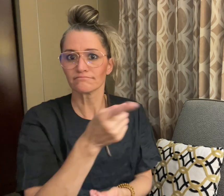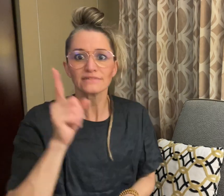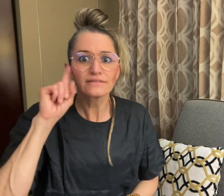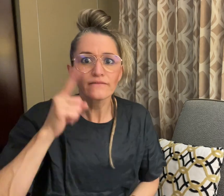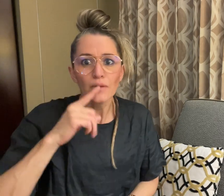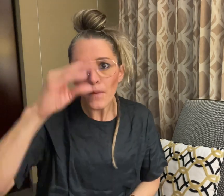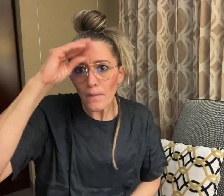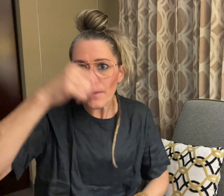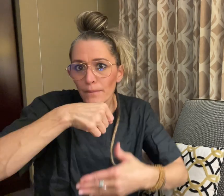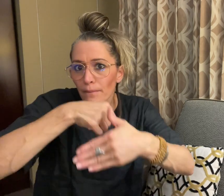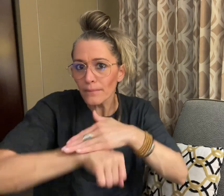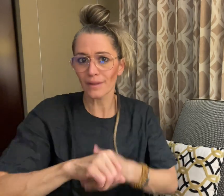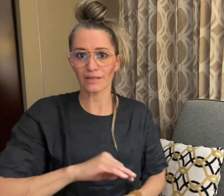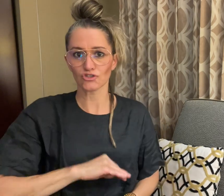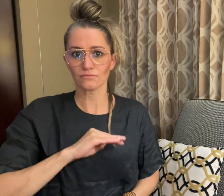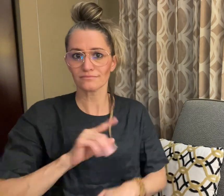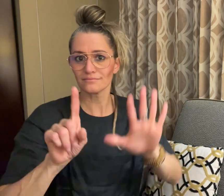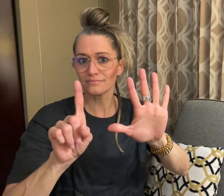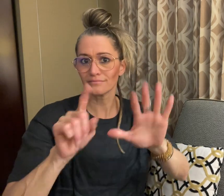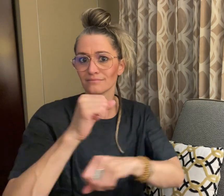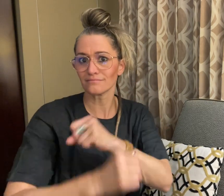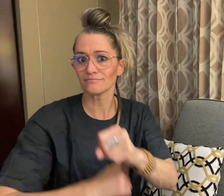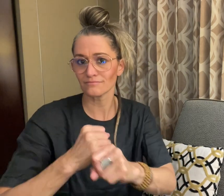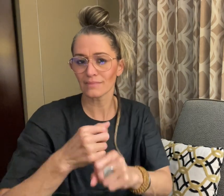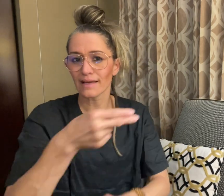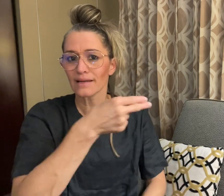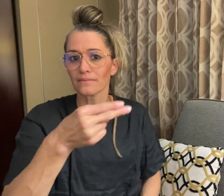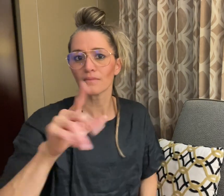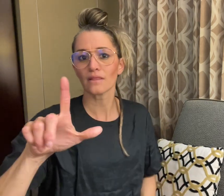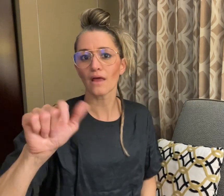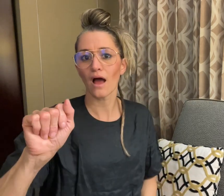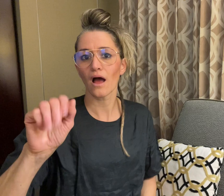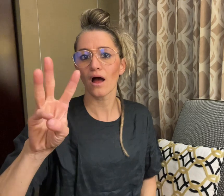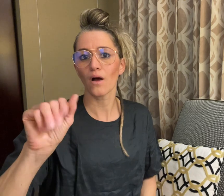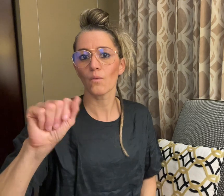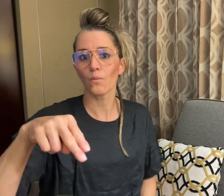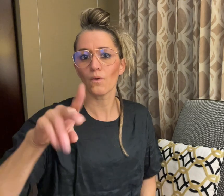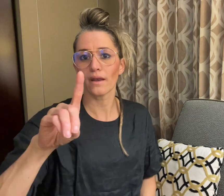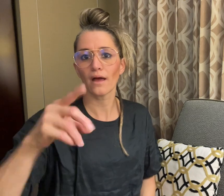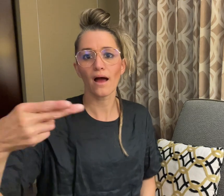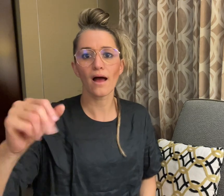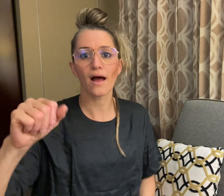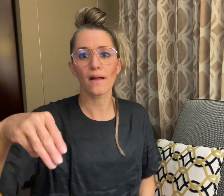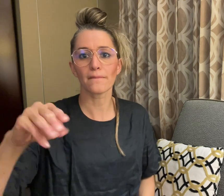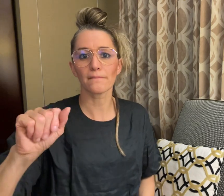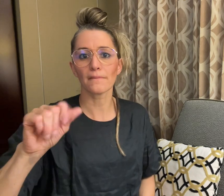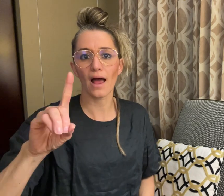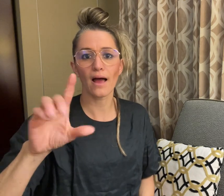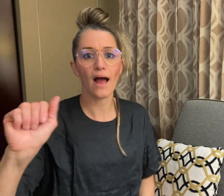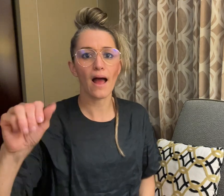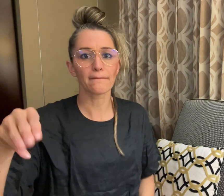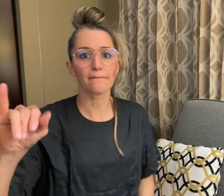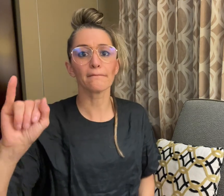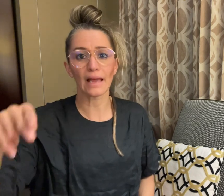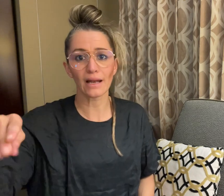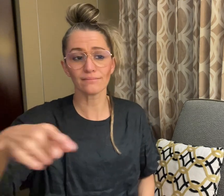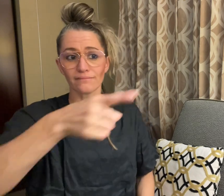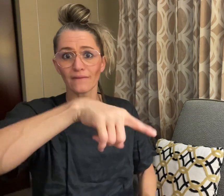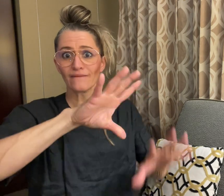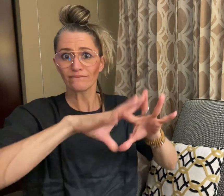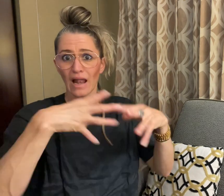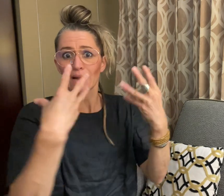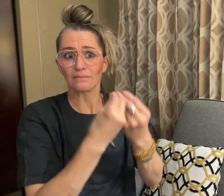Lawand Hamad Amin, to decide to escape from Iraq. They